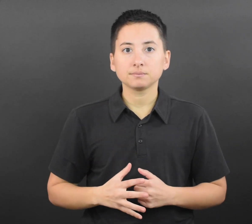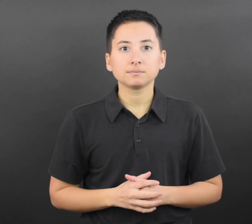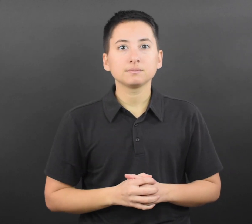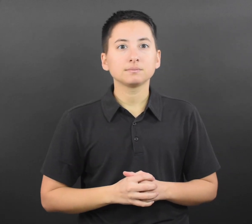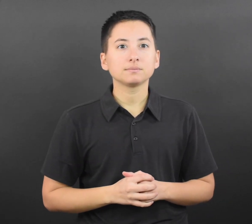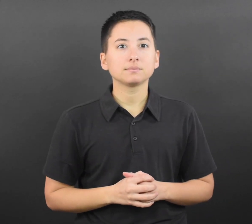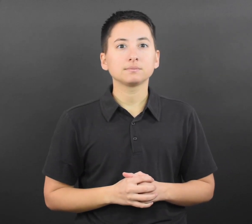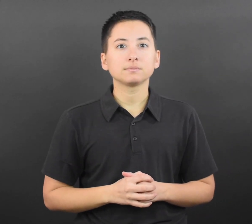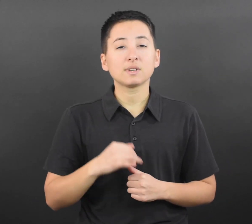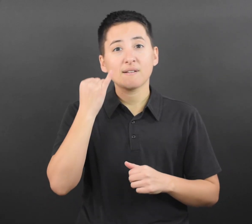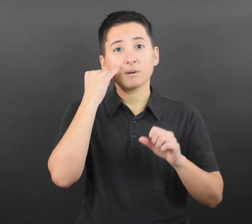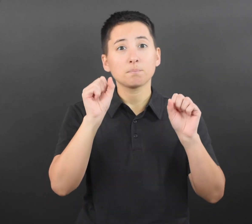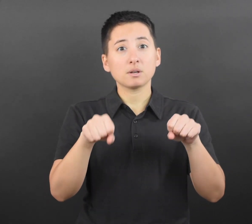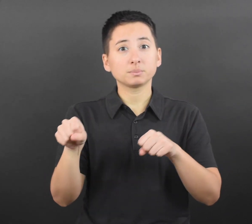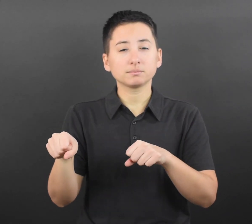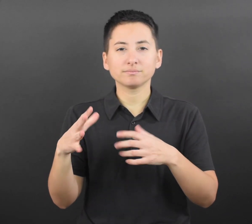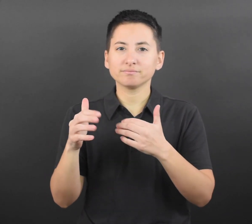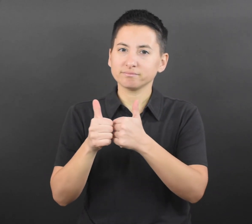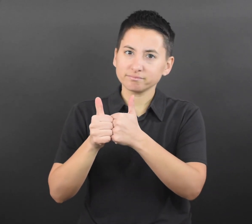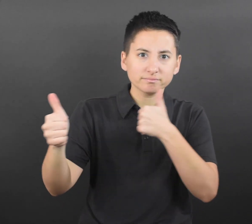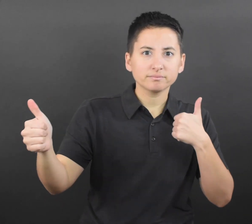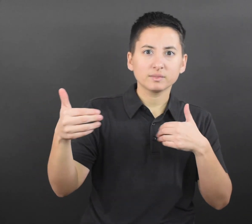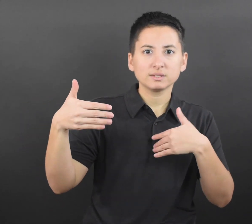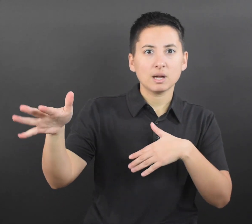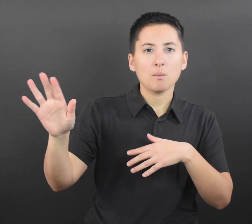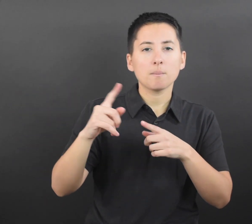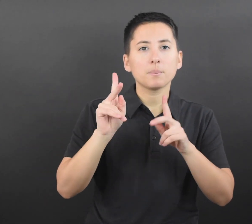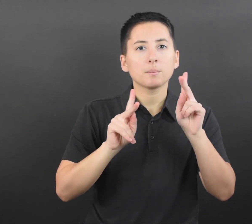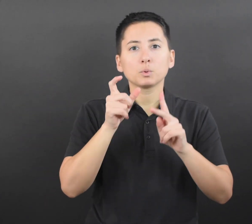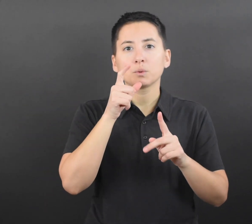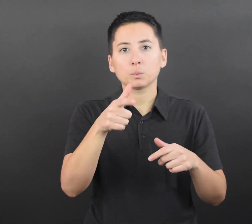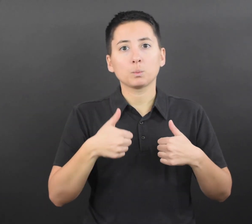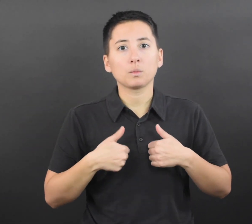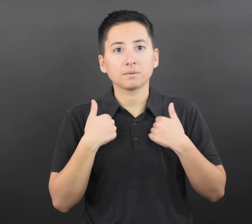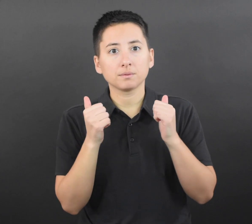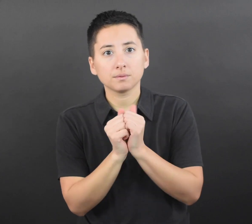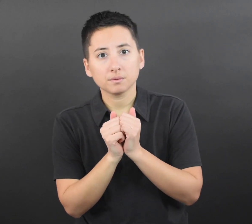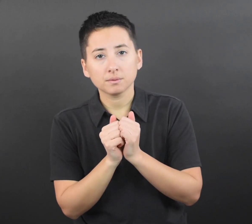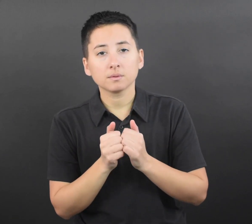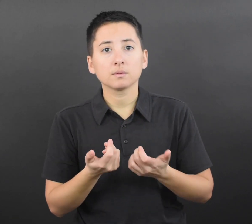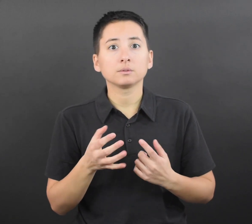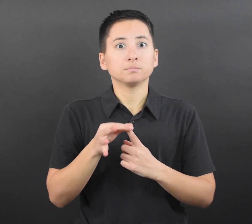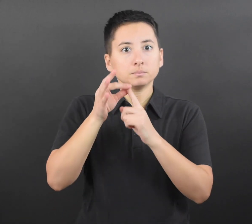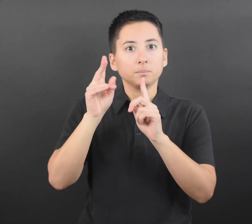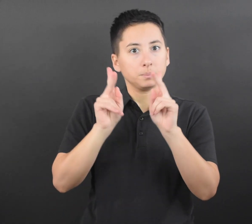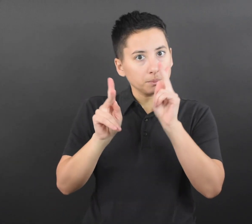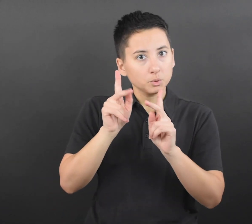until after at least 10 days. • If possible, stay away from people